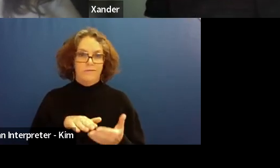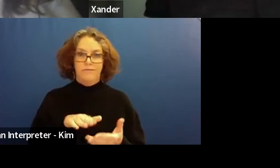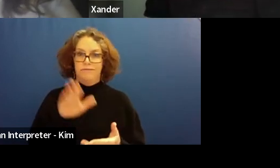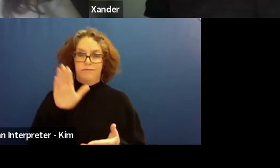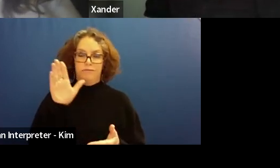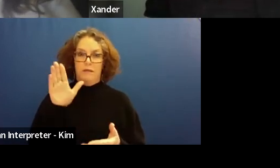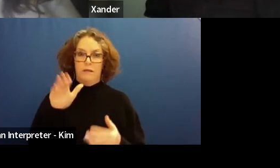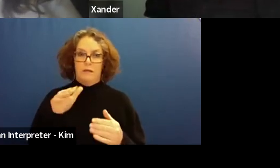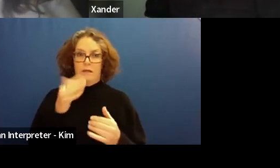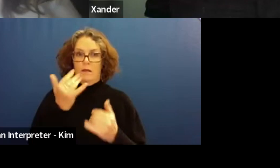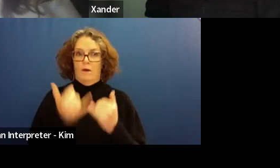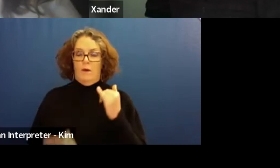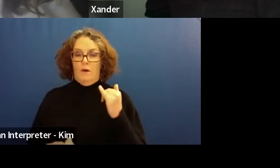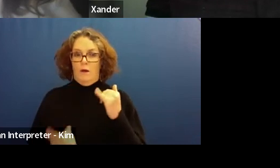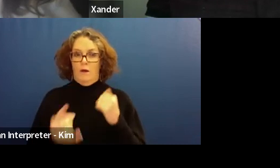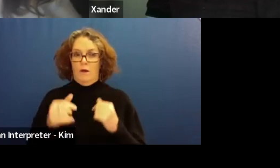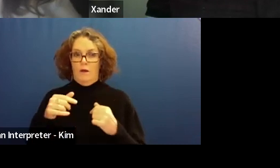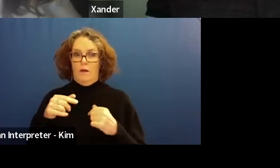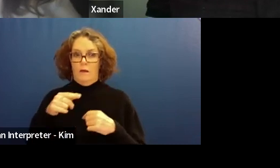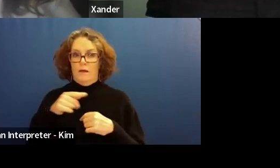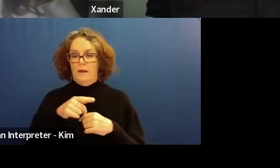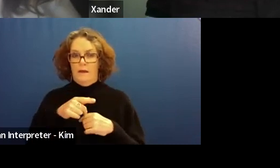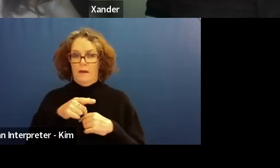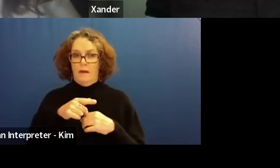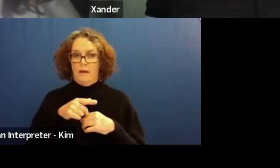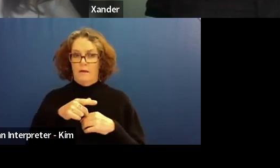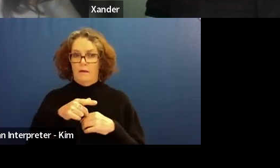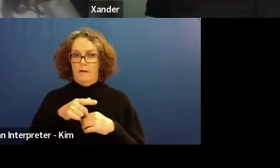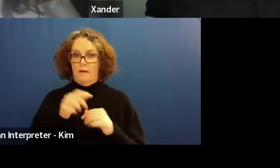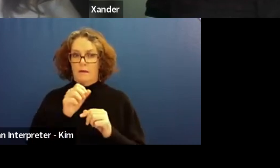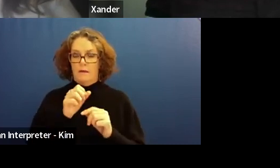So throughout my high school years.